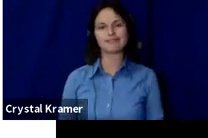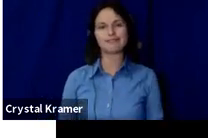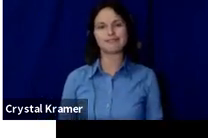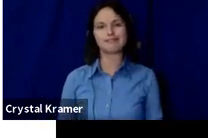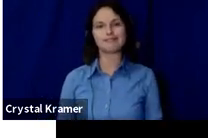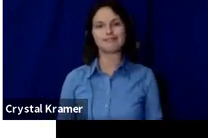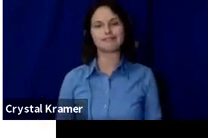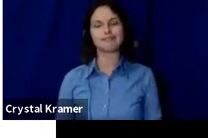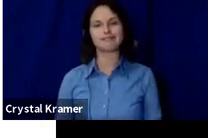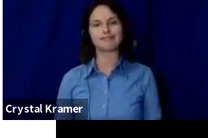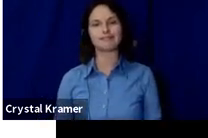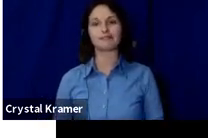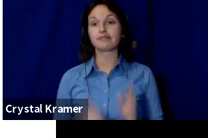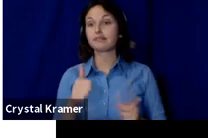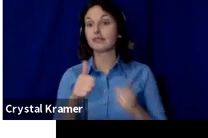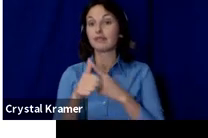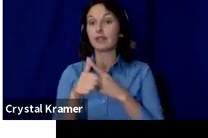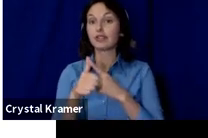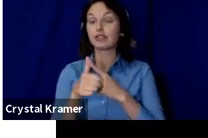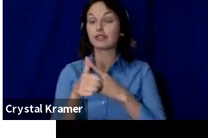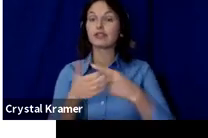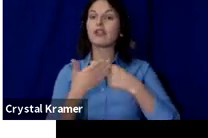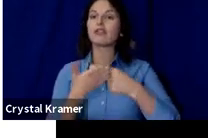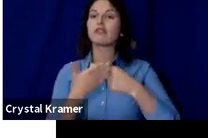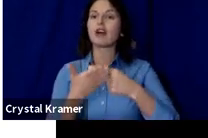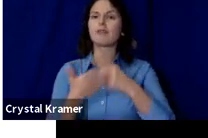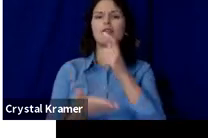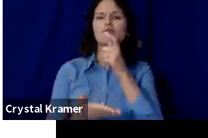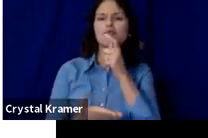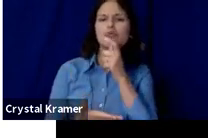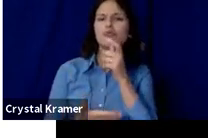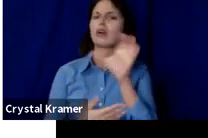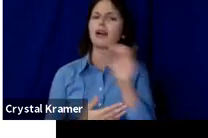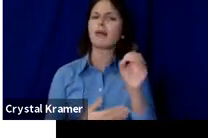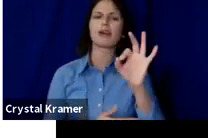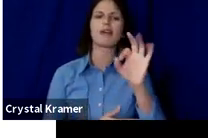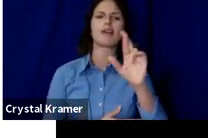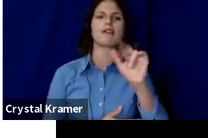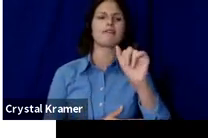First, we'll talk a bit about who Fractured Atlas is.